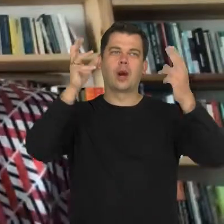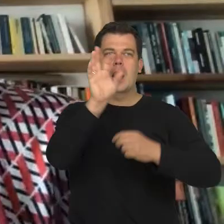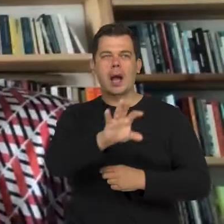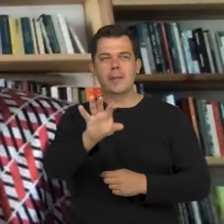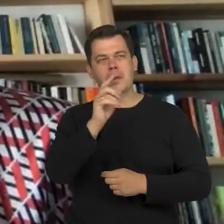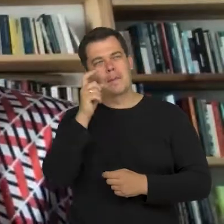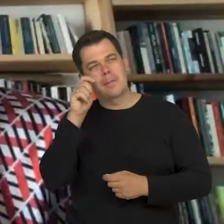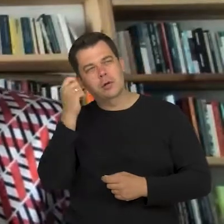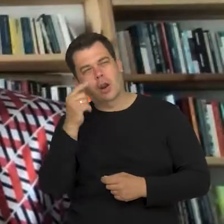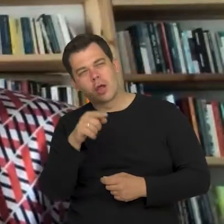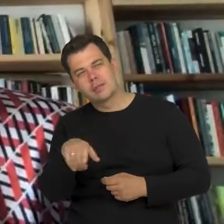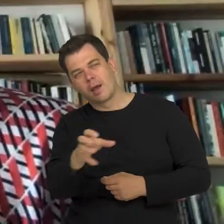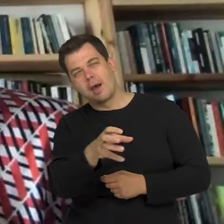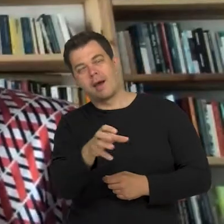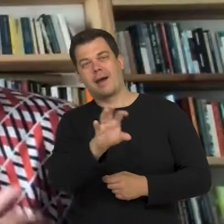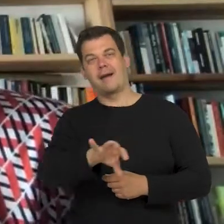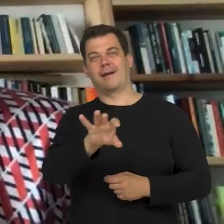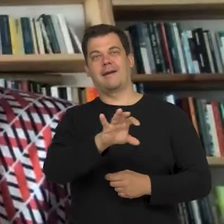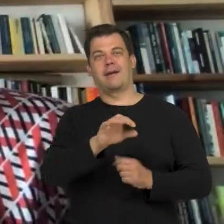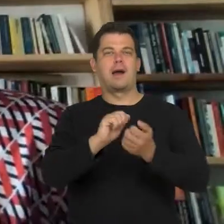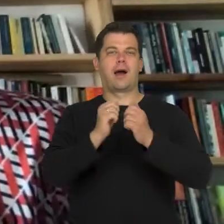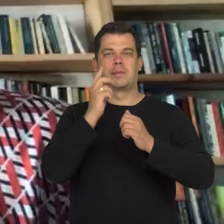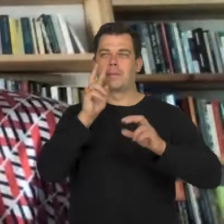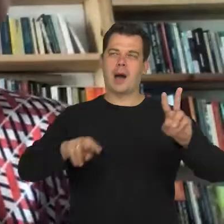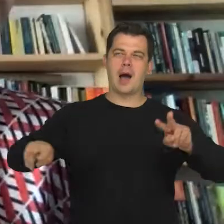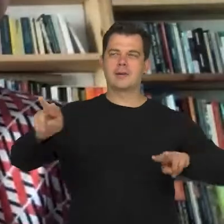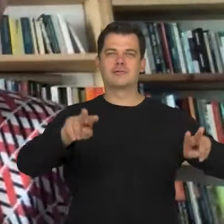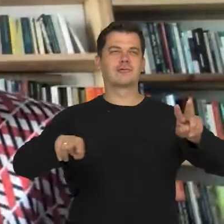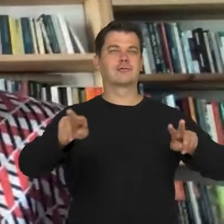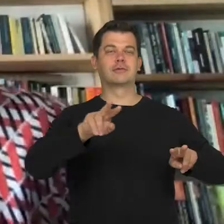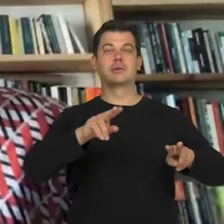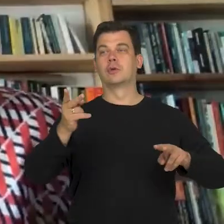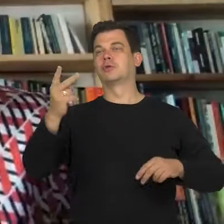peeking into different places checking what others read on the subway,